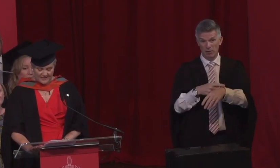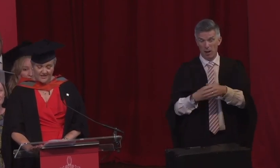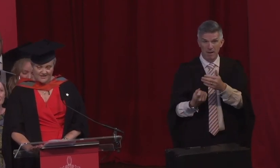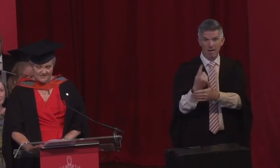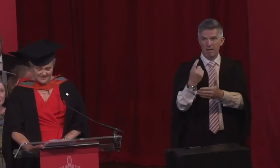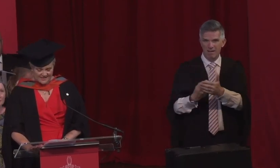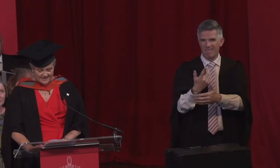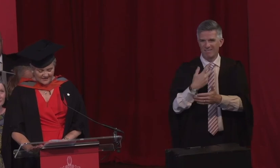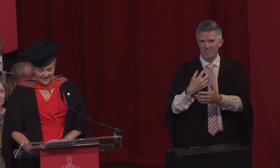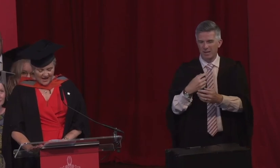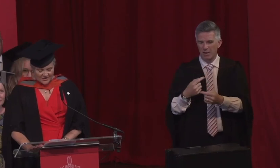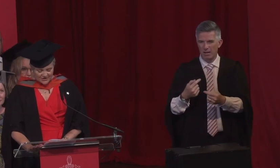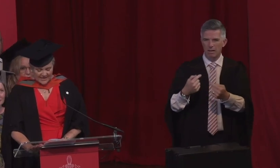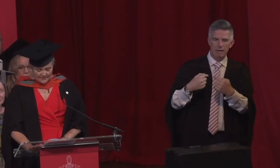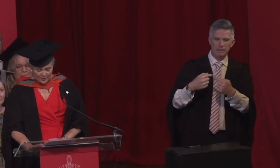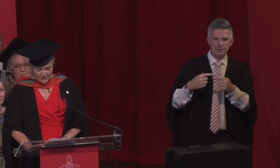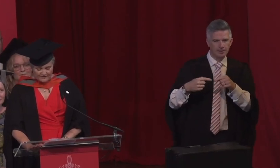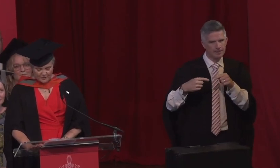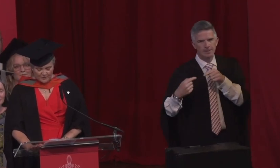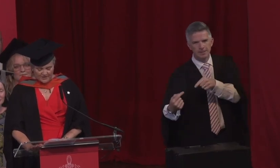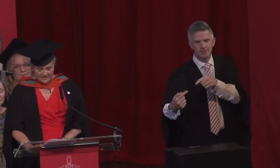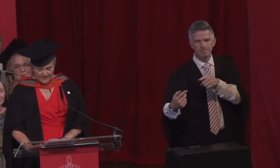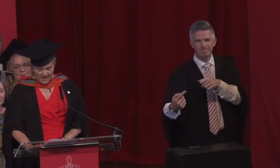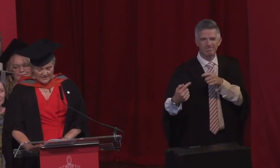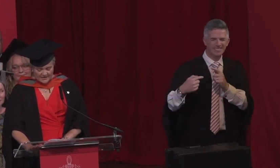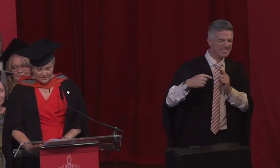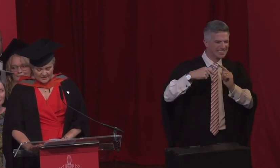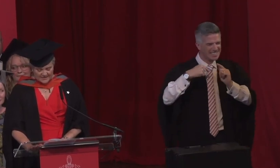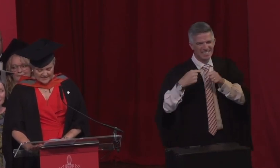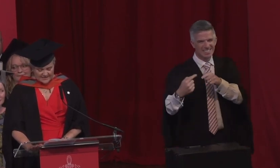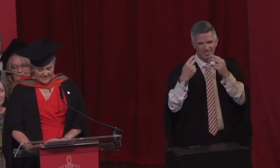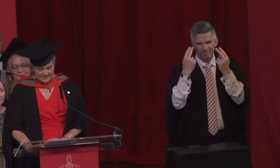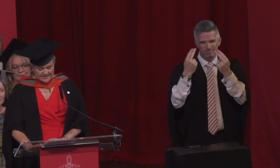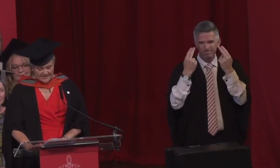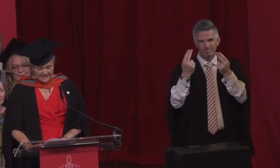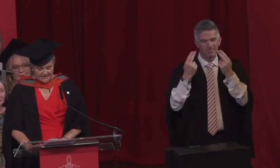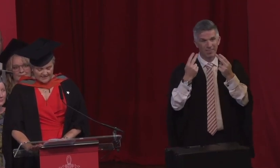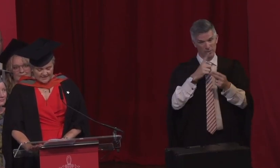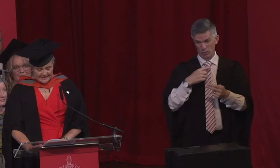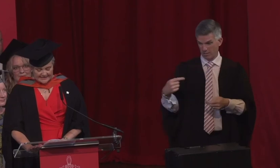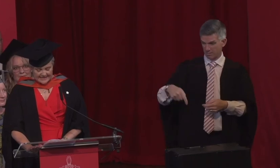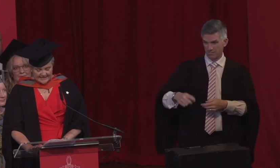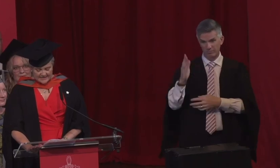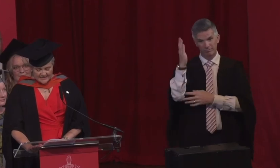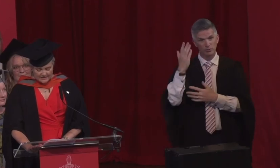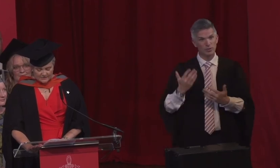and it did, I just kept pushing forward and that's why I'm standing here today. In the end with the